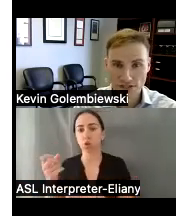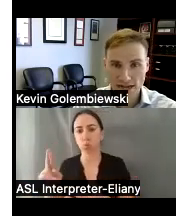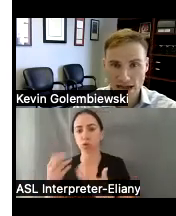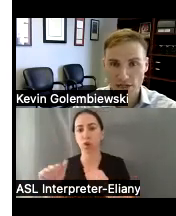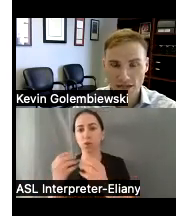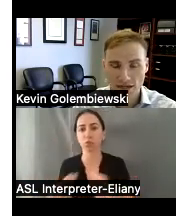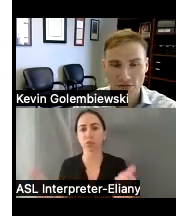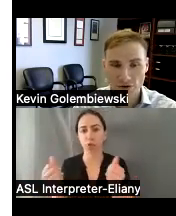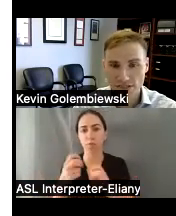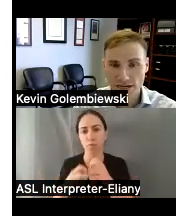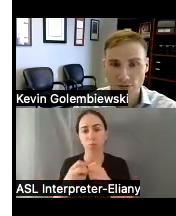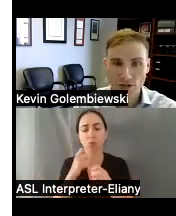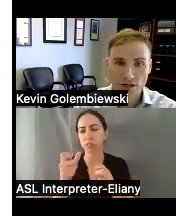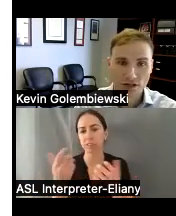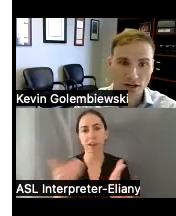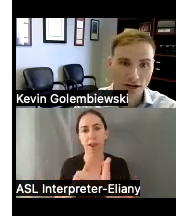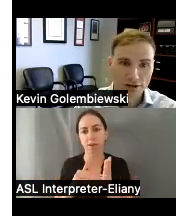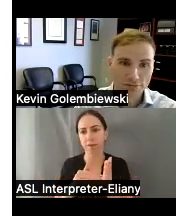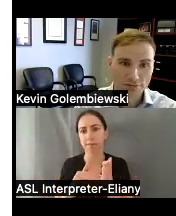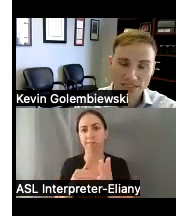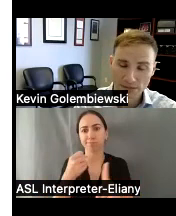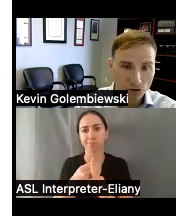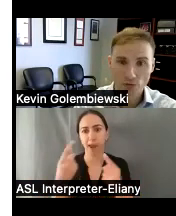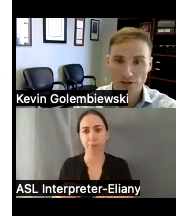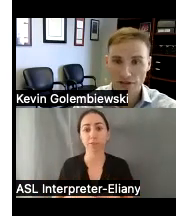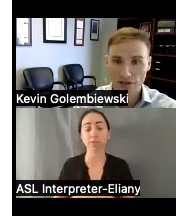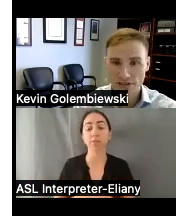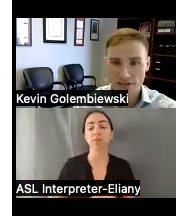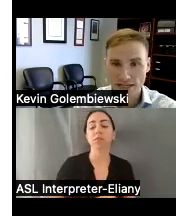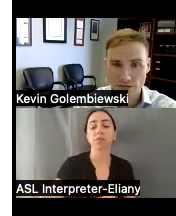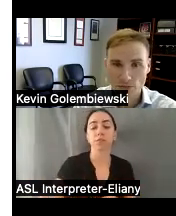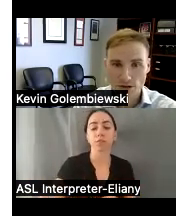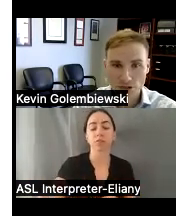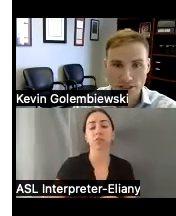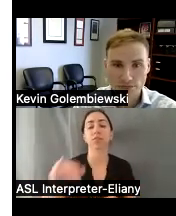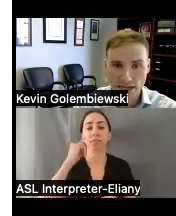it doesn't happen again for example um similarly with if there's inaccessible public transportation